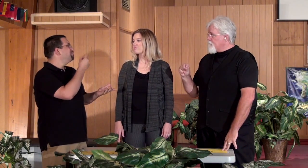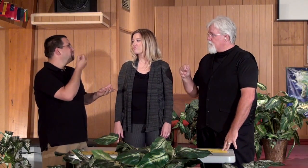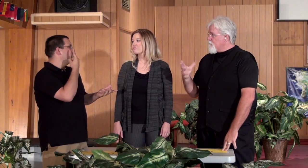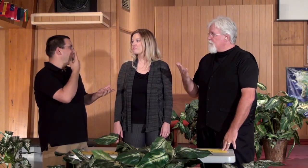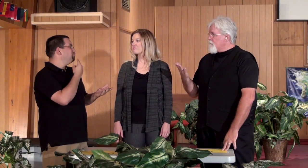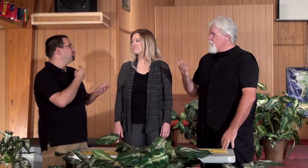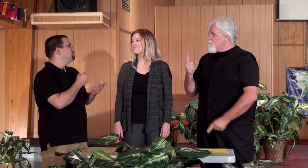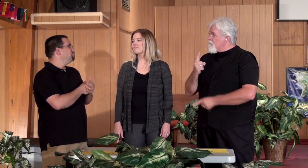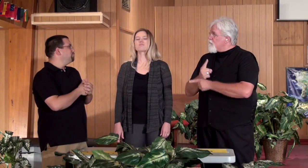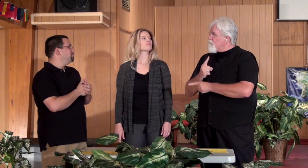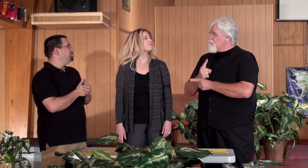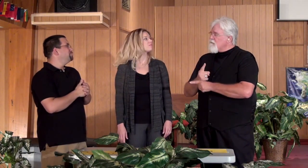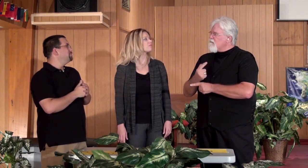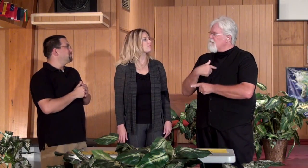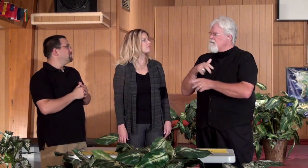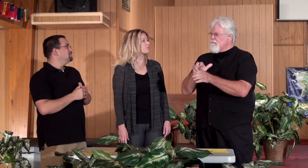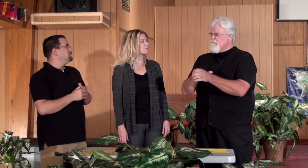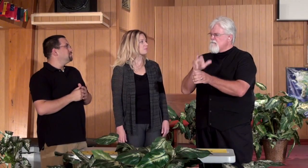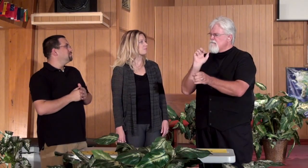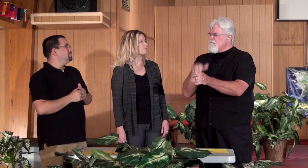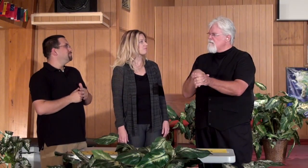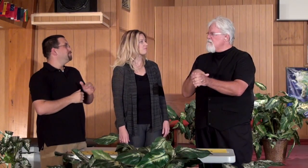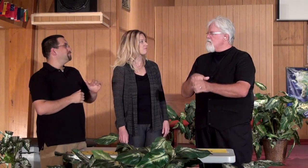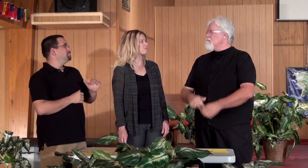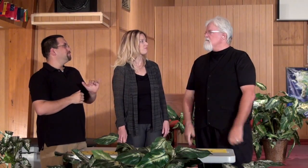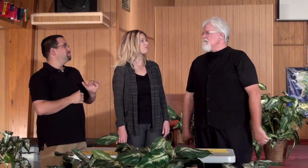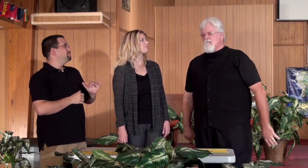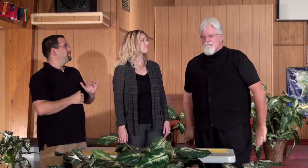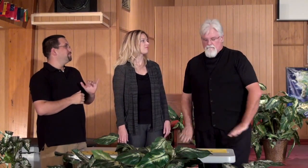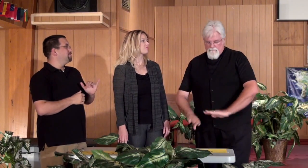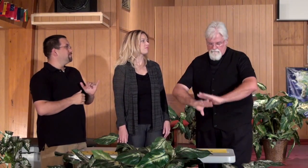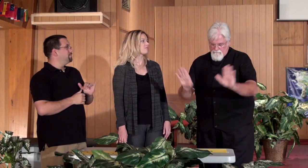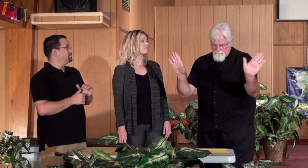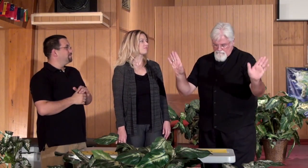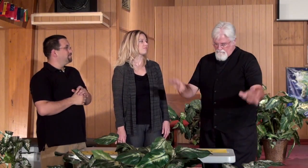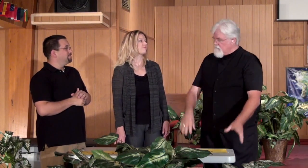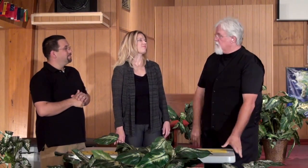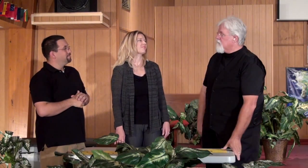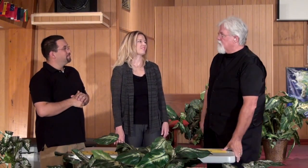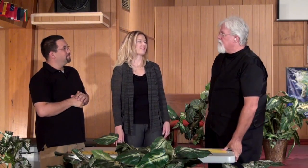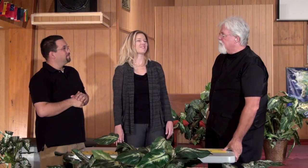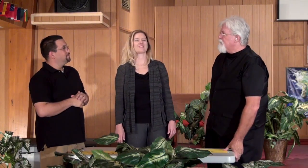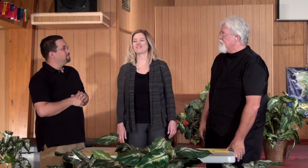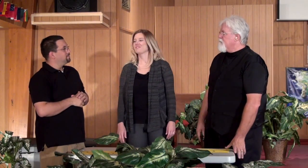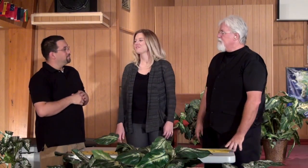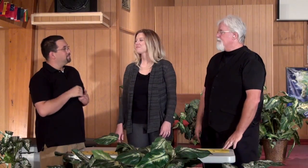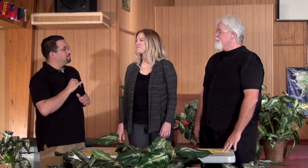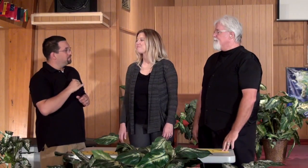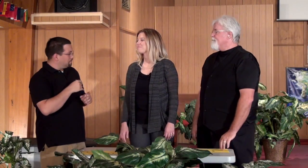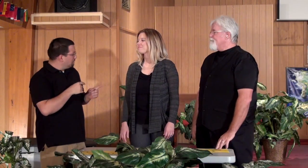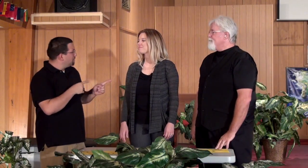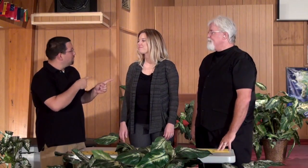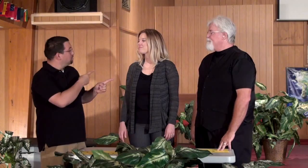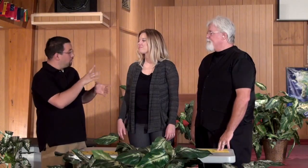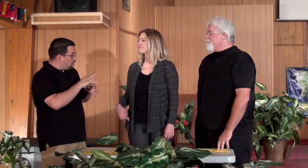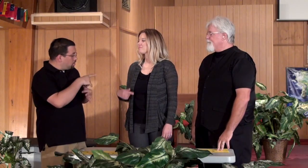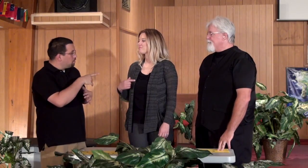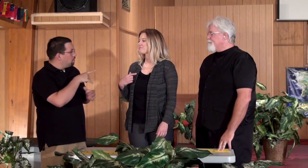I can relate. Mark: Right. I just backed, you know I resigned from football... got out. Ryan: And you, you said you were involved.